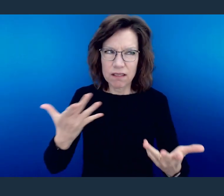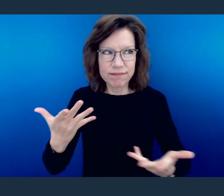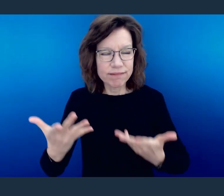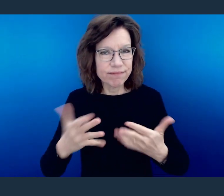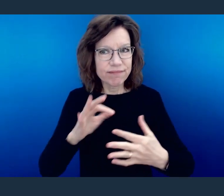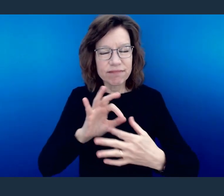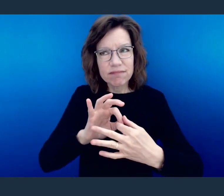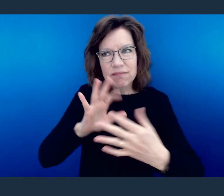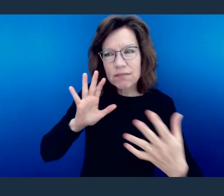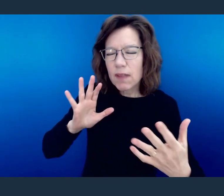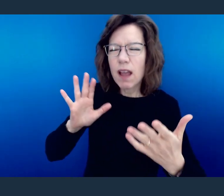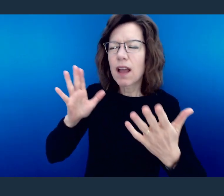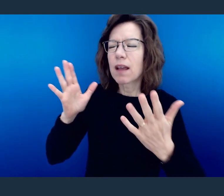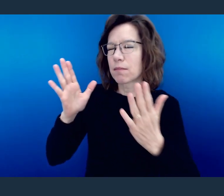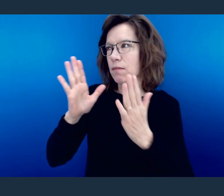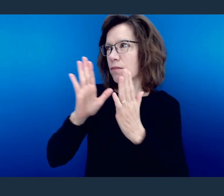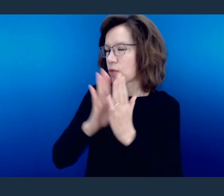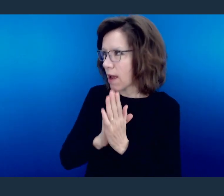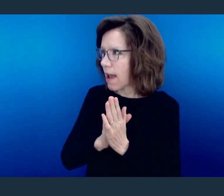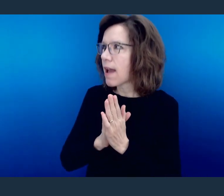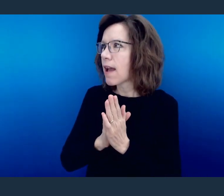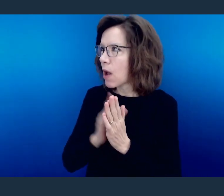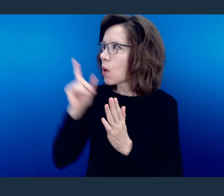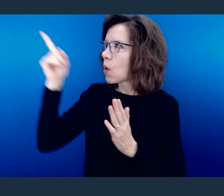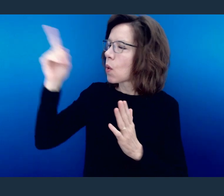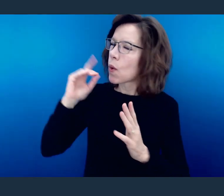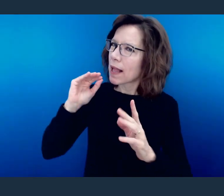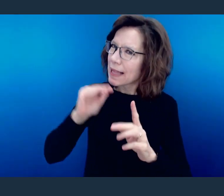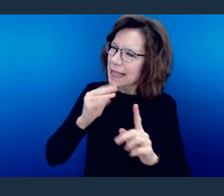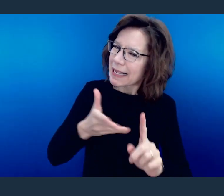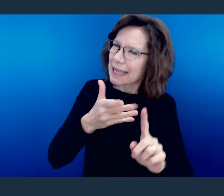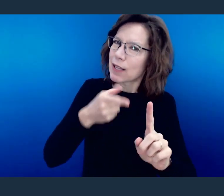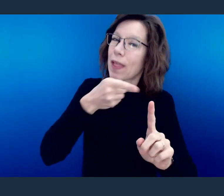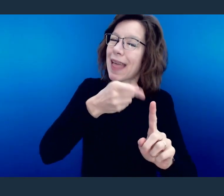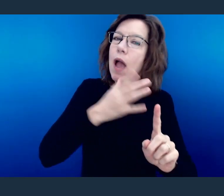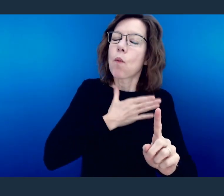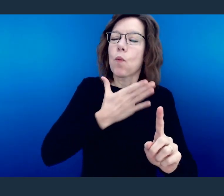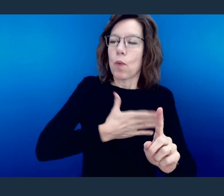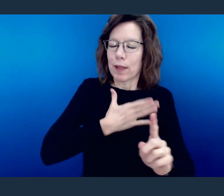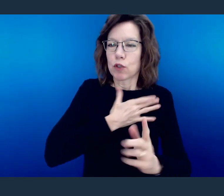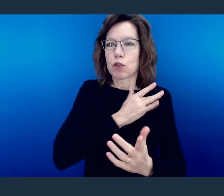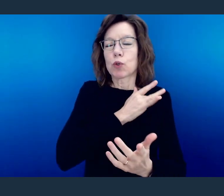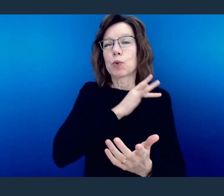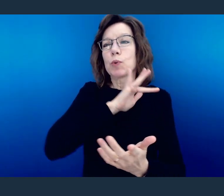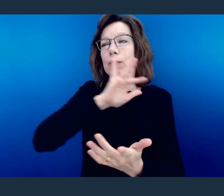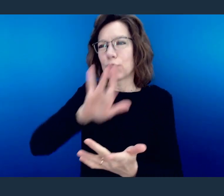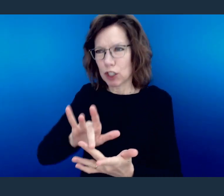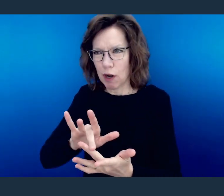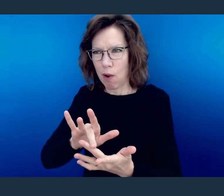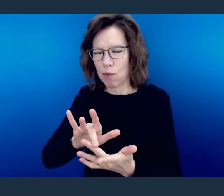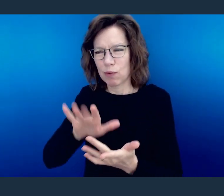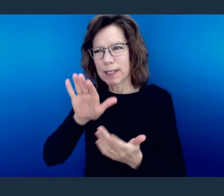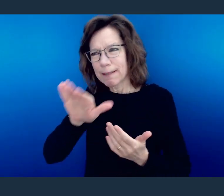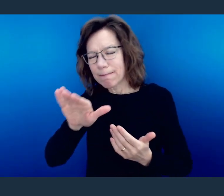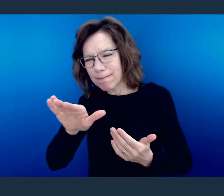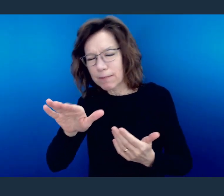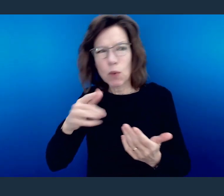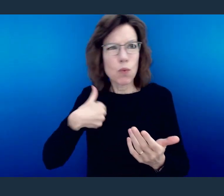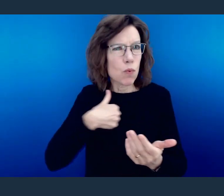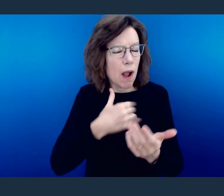God, I ask that You will encourage them to reach out, Lord, so that we can join them